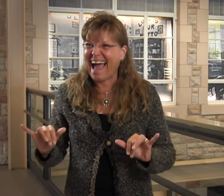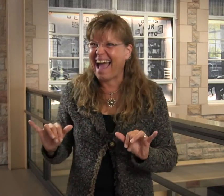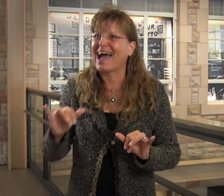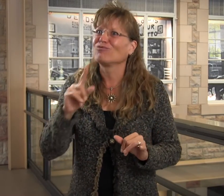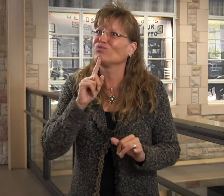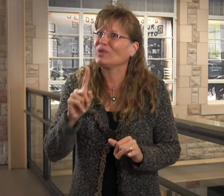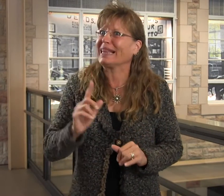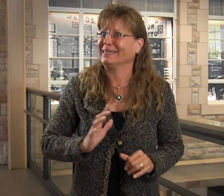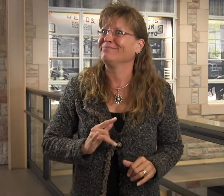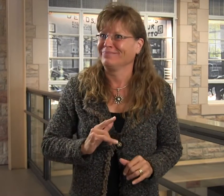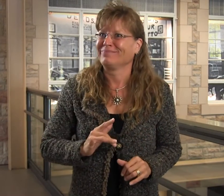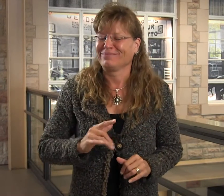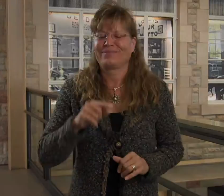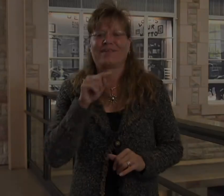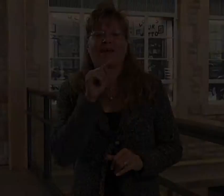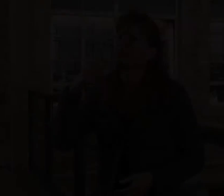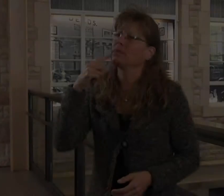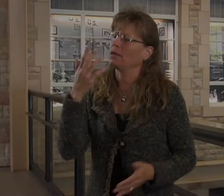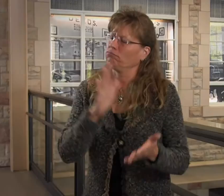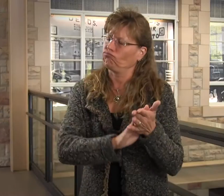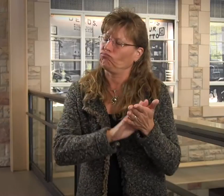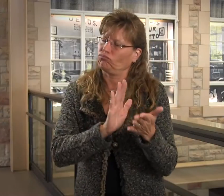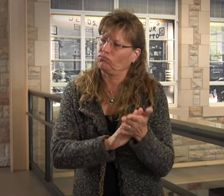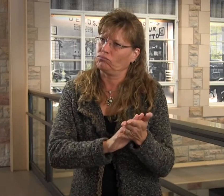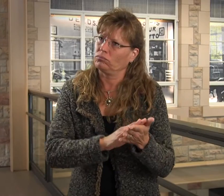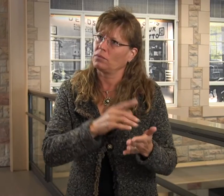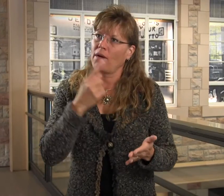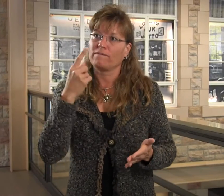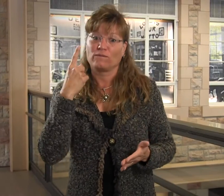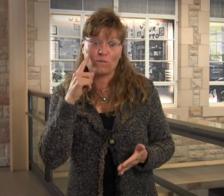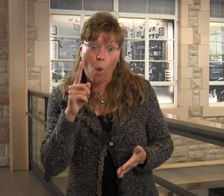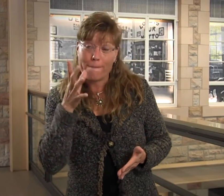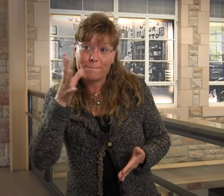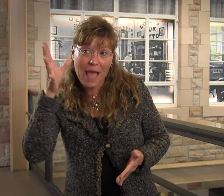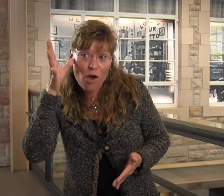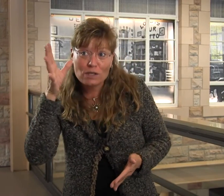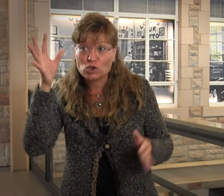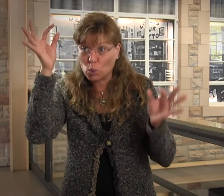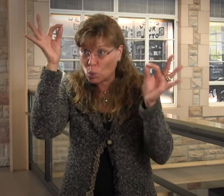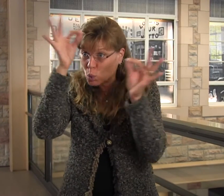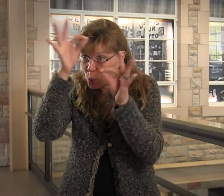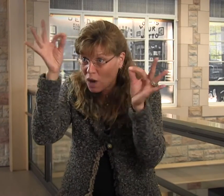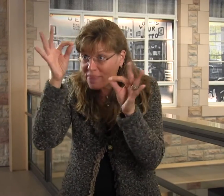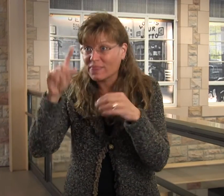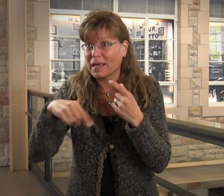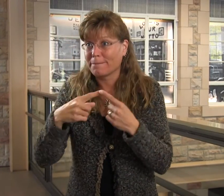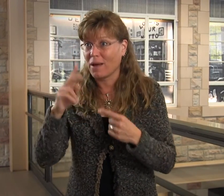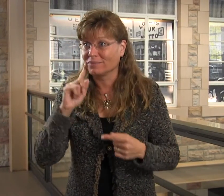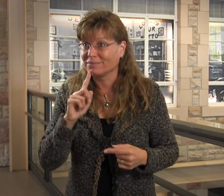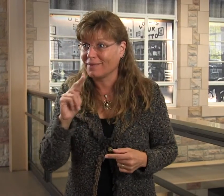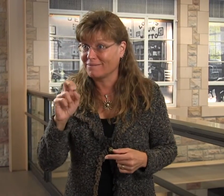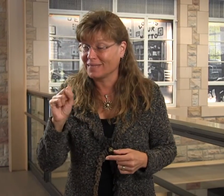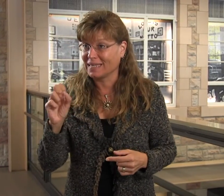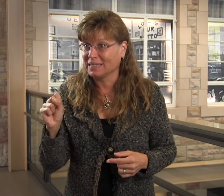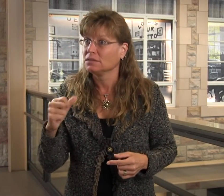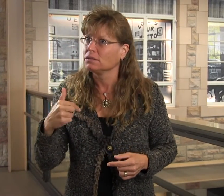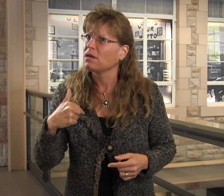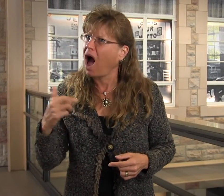to offer in that shop. It was a just a great thing. Kudos to them. For parents, who knew nothing